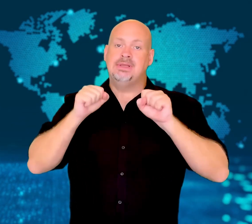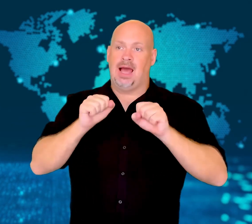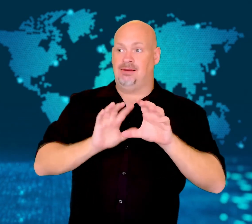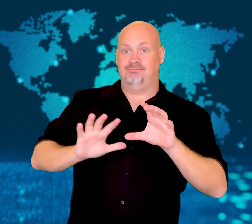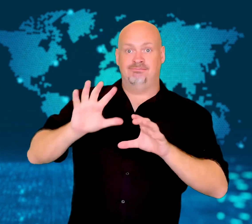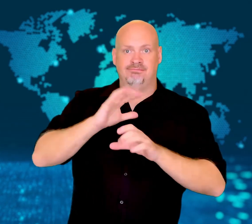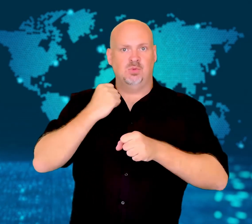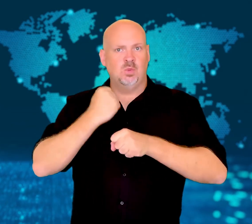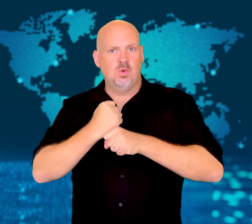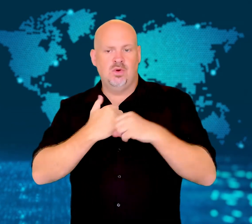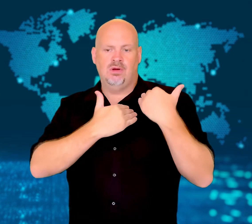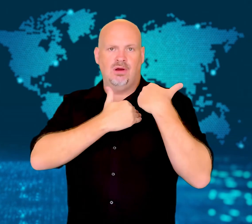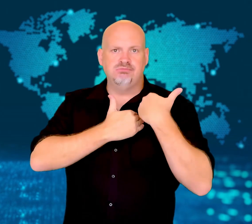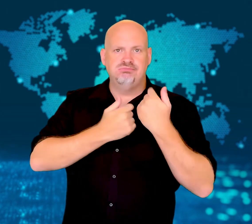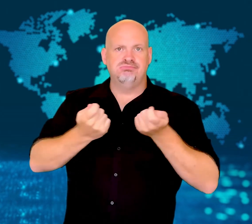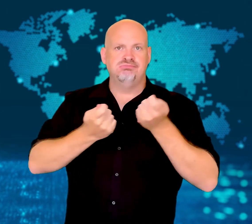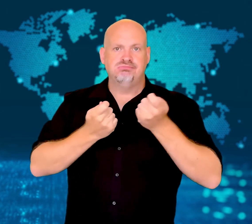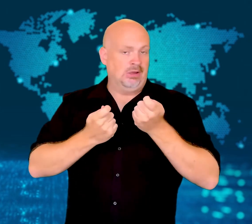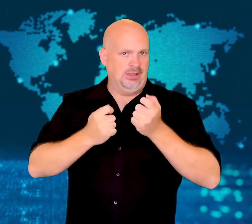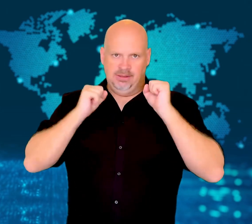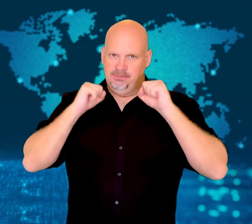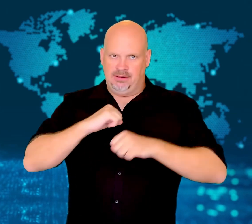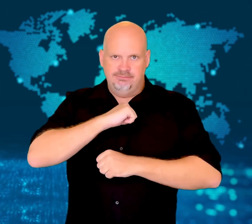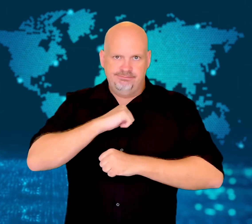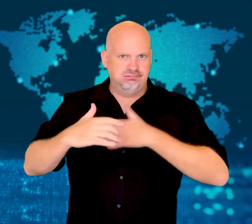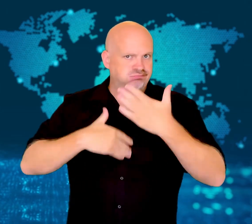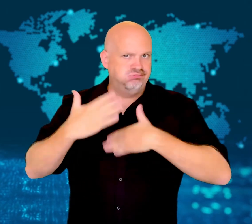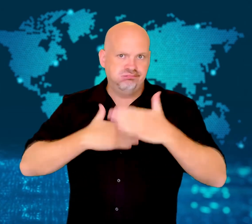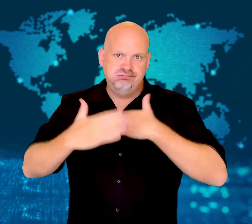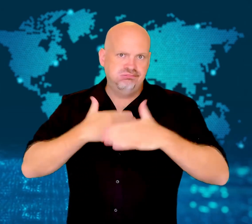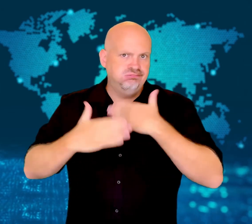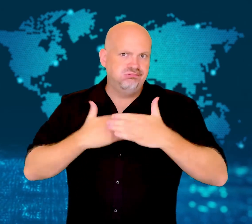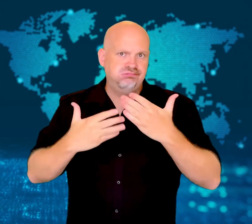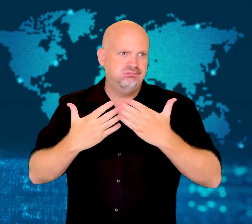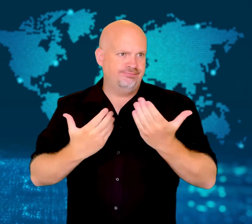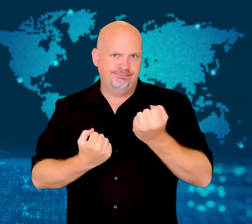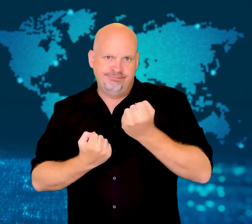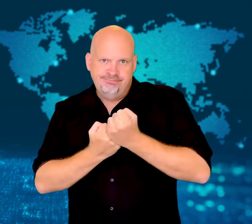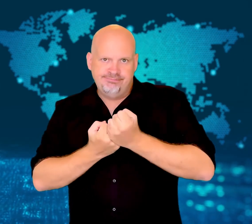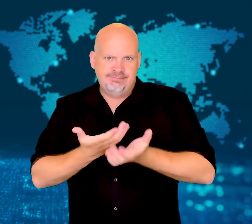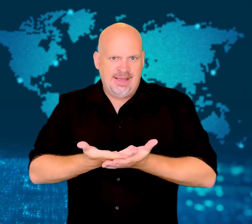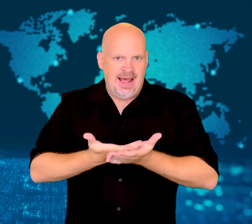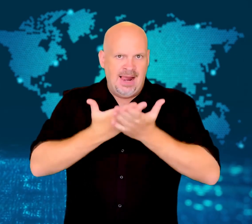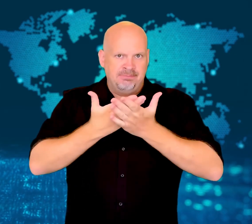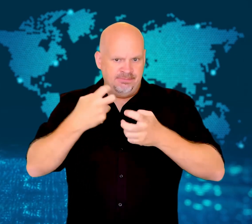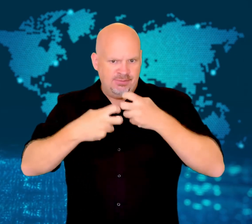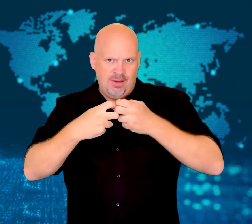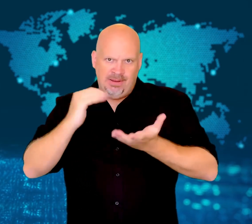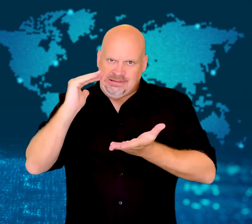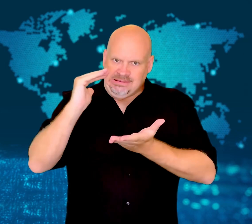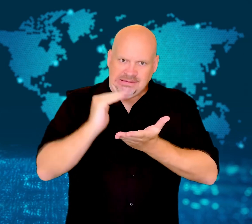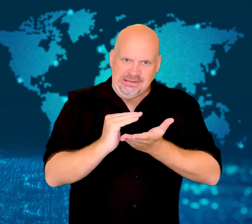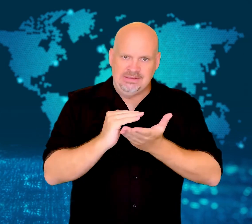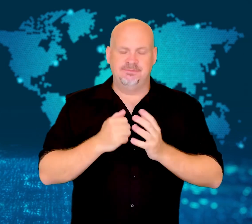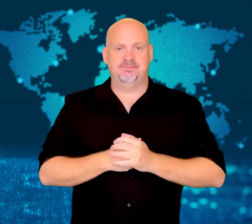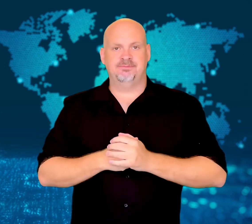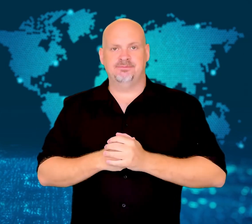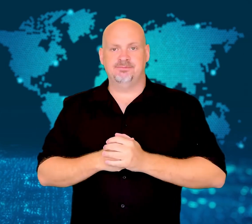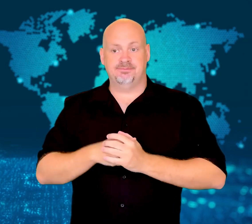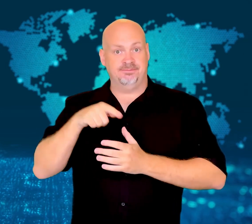This week's governmental decree will allow authorities to take immediate action.